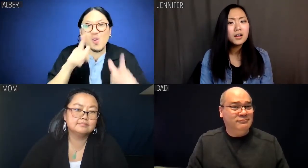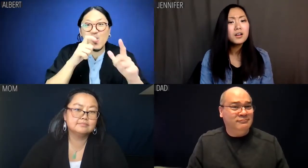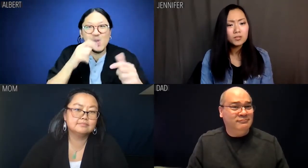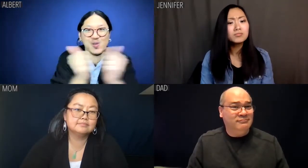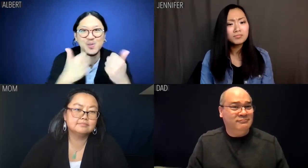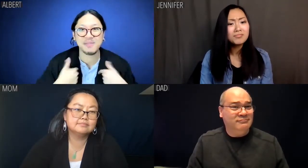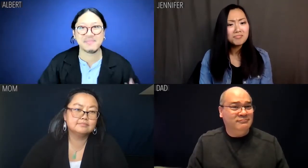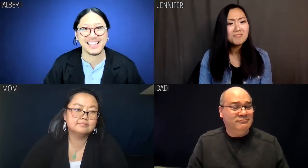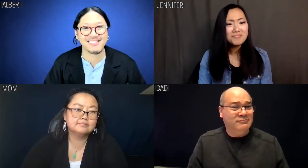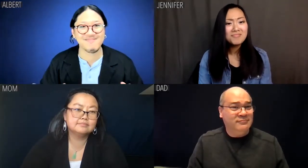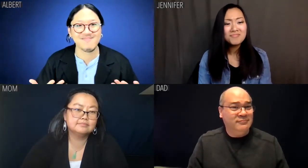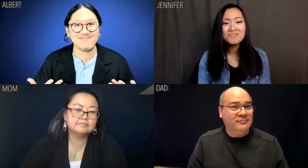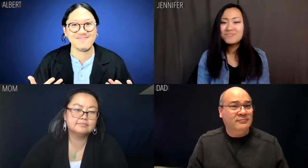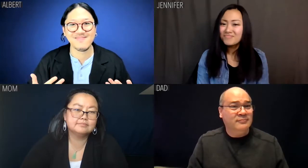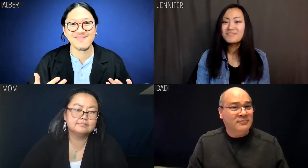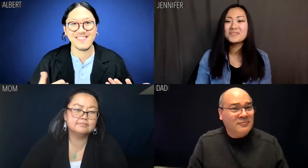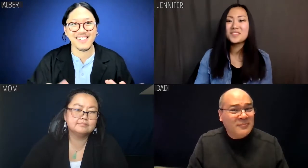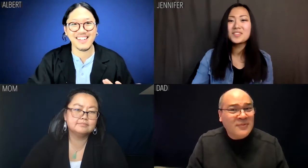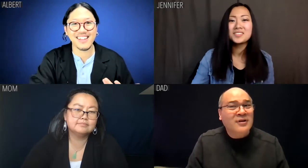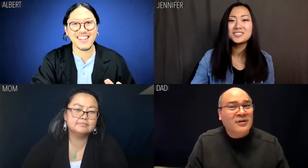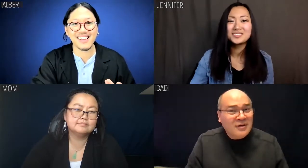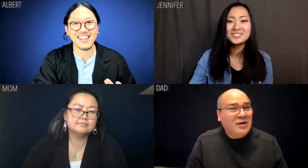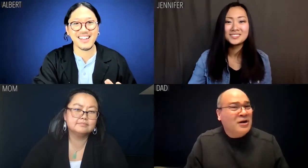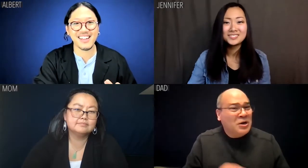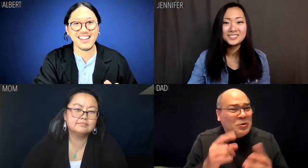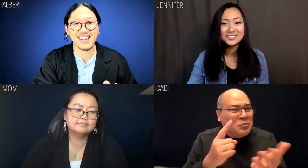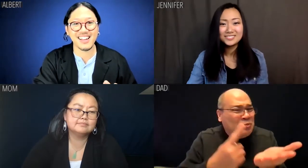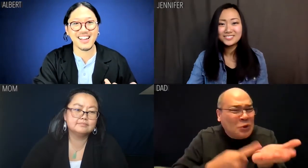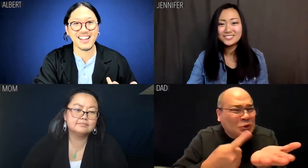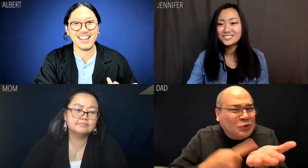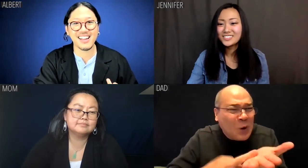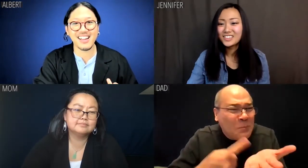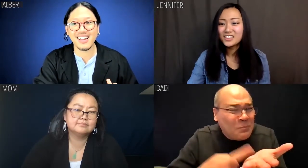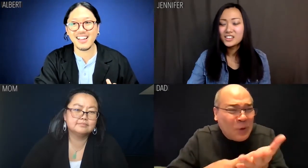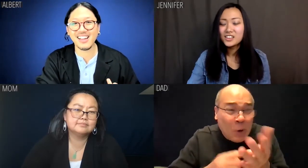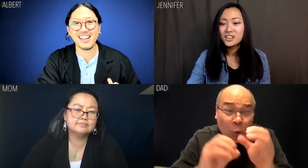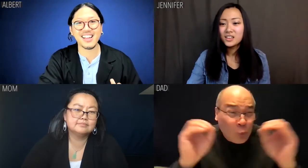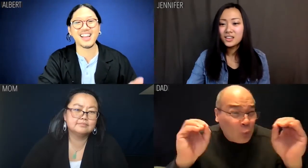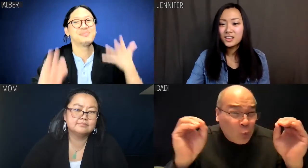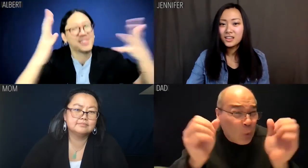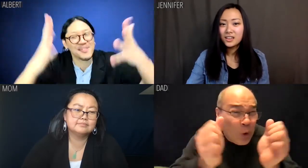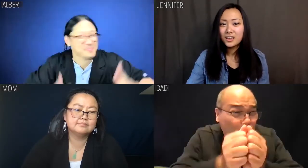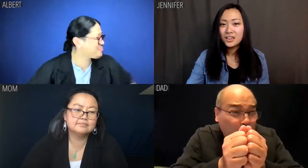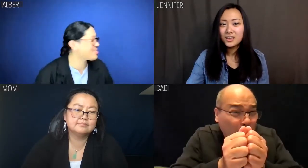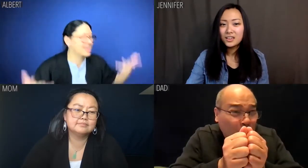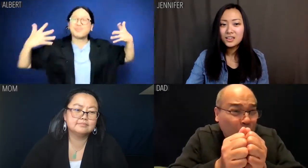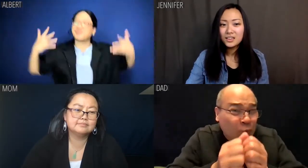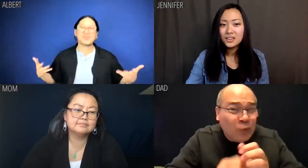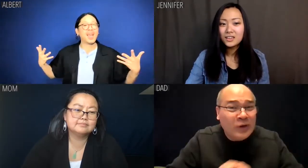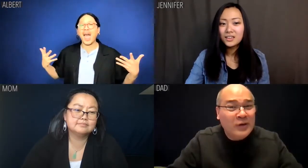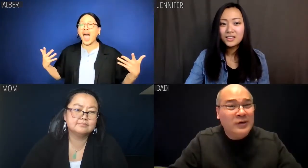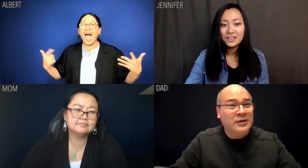Who's with me? Dad: Nobody is with you. What are you talking about?